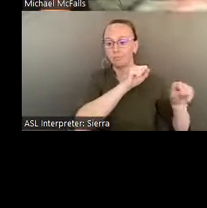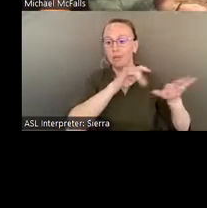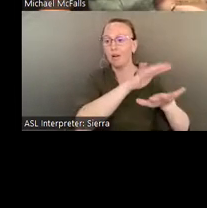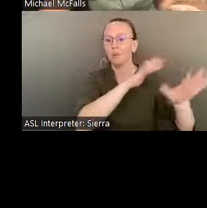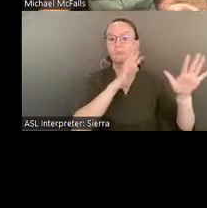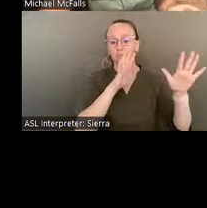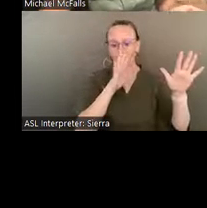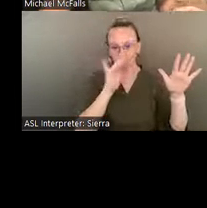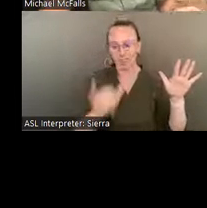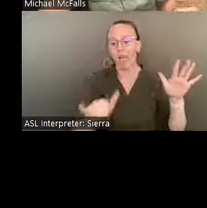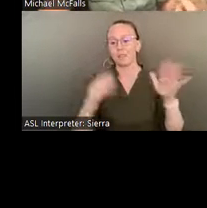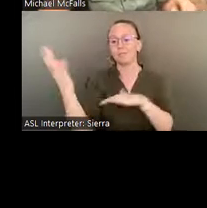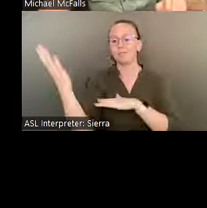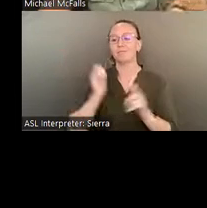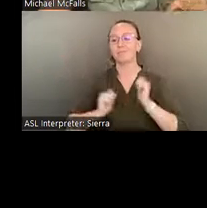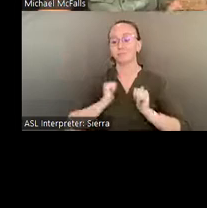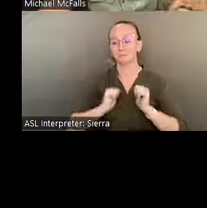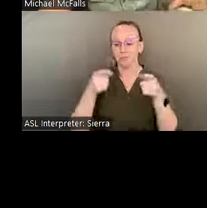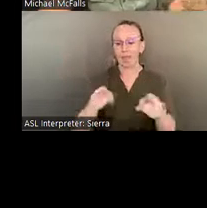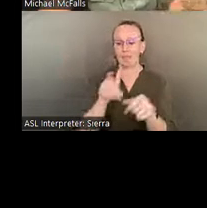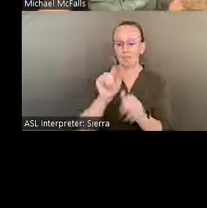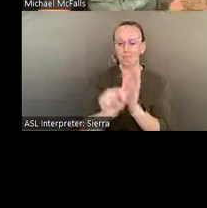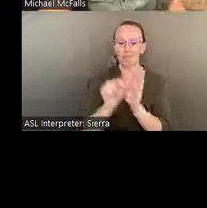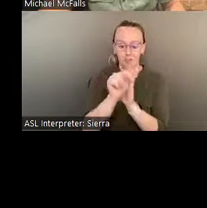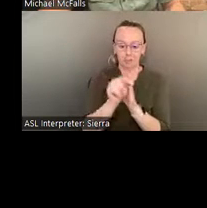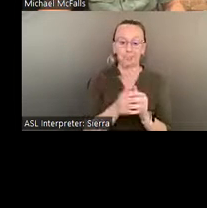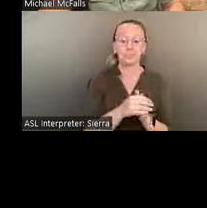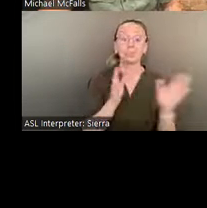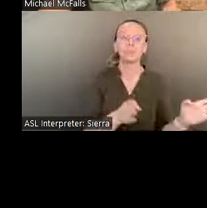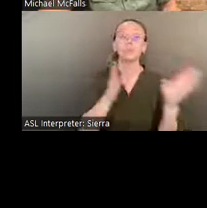The other thing we did is we've been developing exhibitions and participating in exhibitions